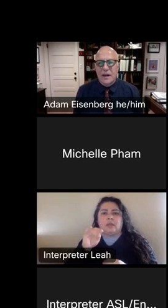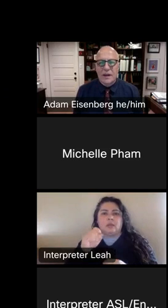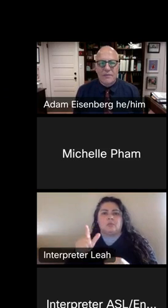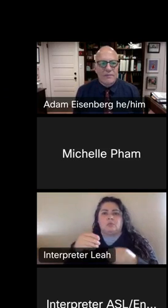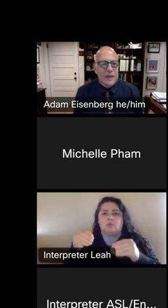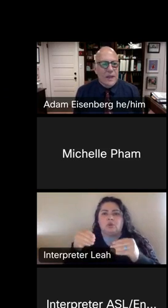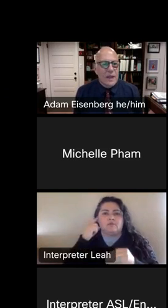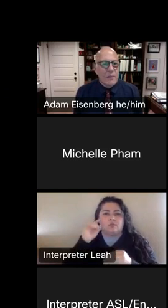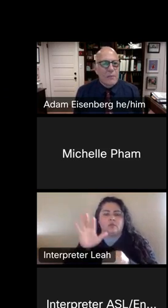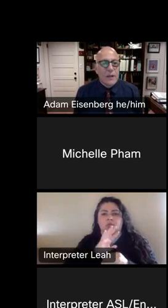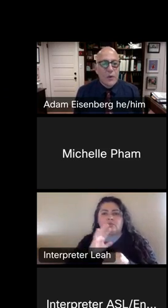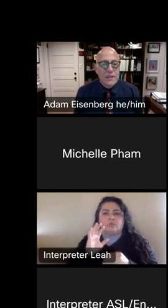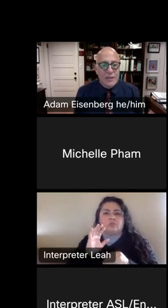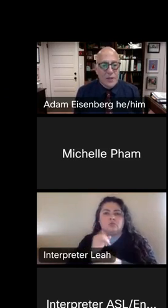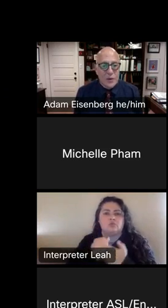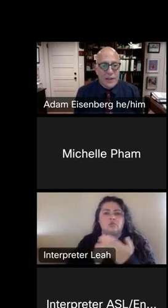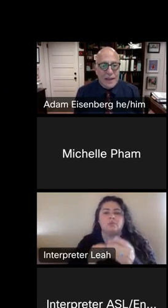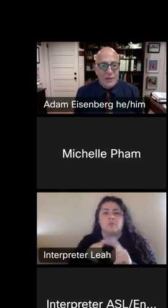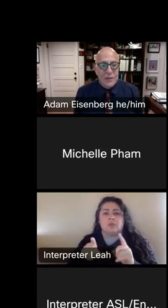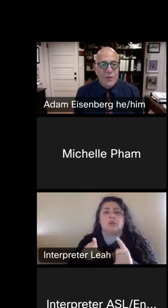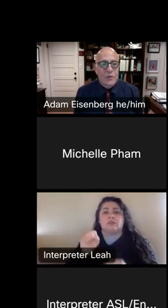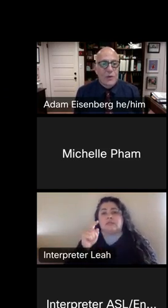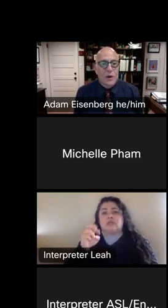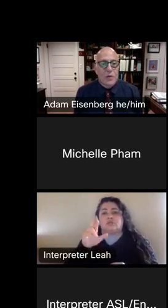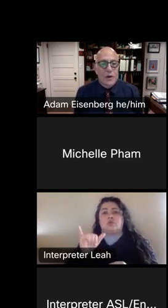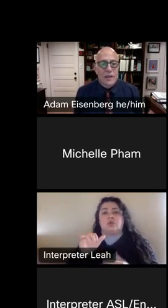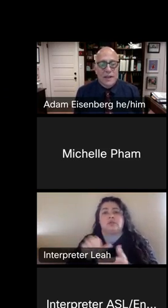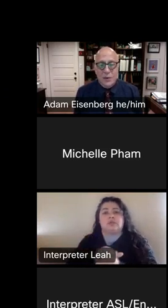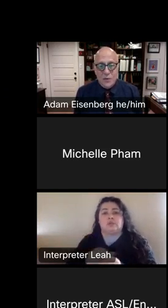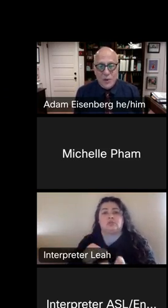Um, but there were statutory and damages, which were awarded, and those were.